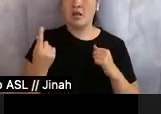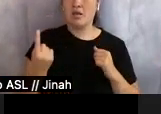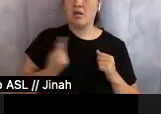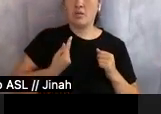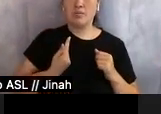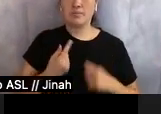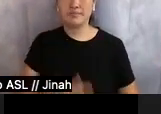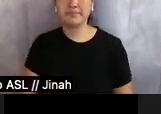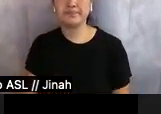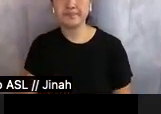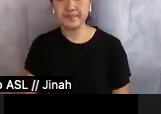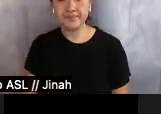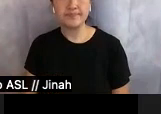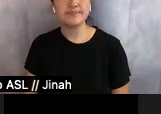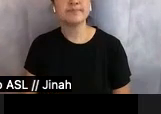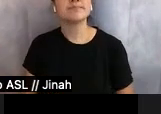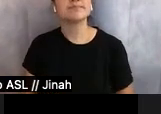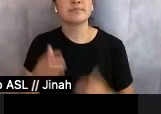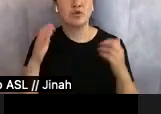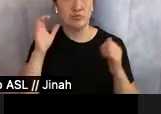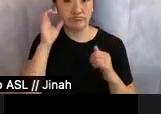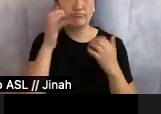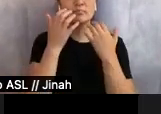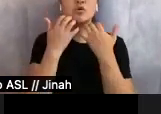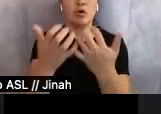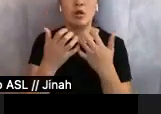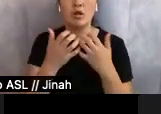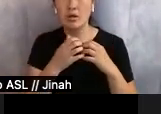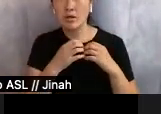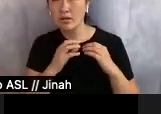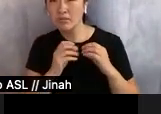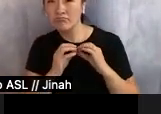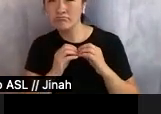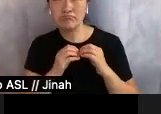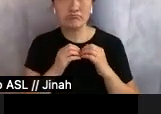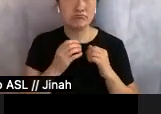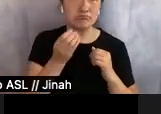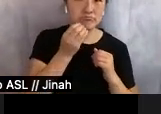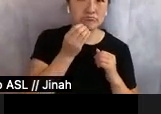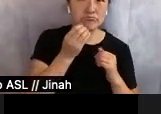Katrina could hear the audience talking, eating, breathing. So many people. So many people that she